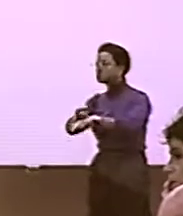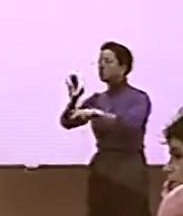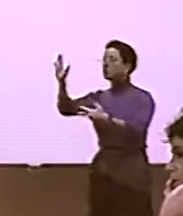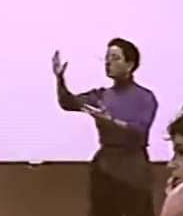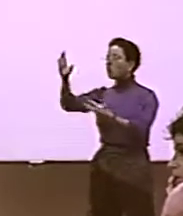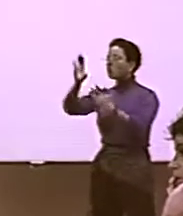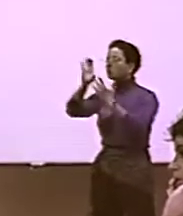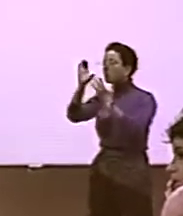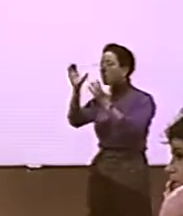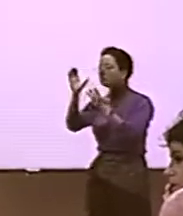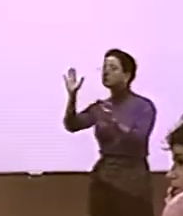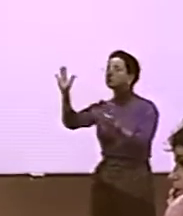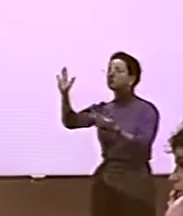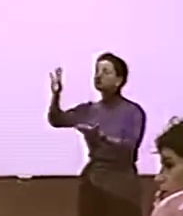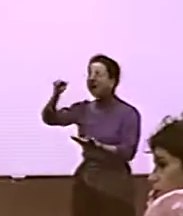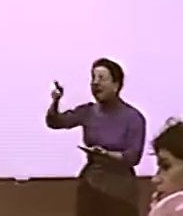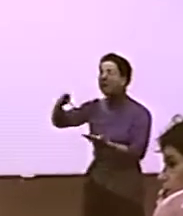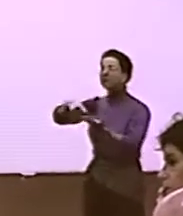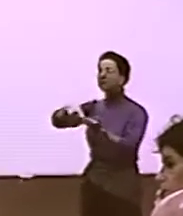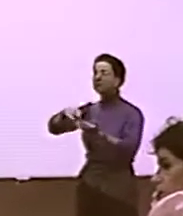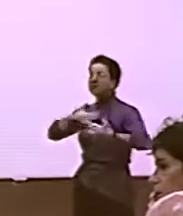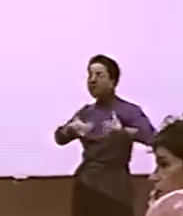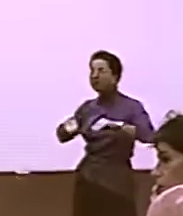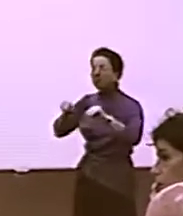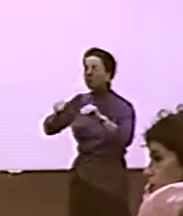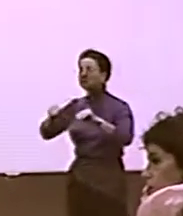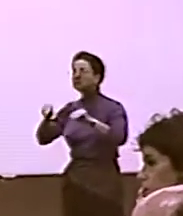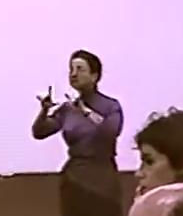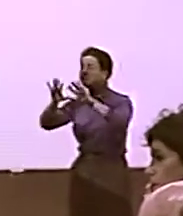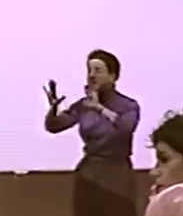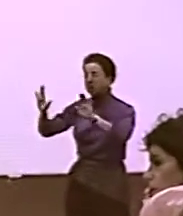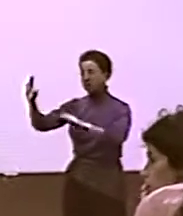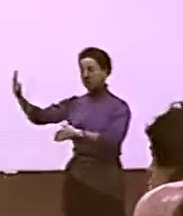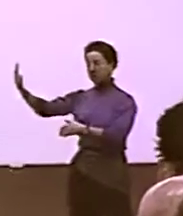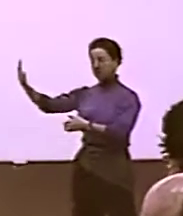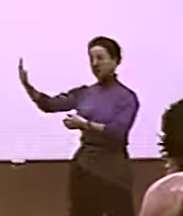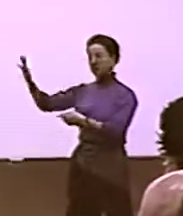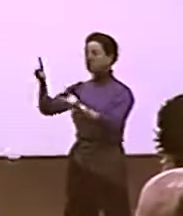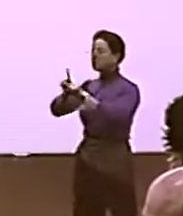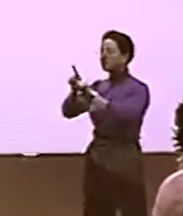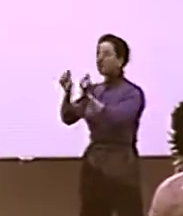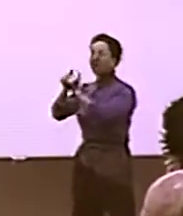OK, FIRST OF ALL, THE DEPTH, THE ..., THE BEHAVIOR,